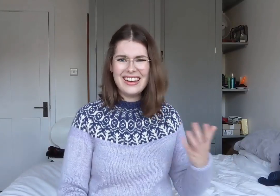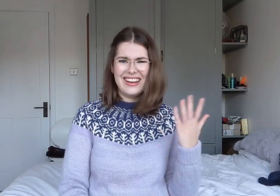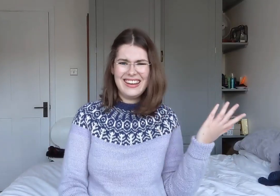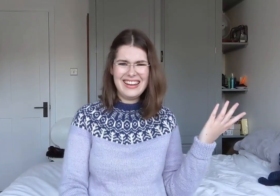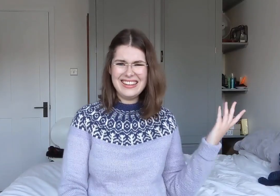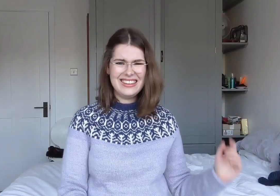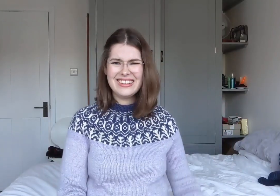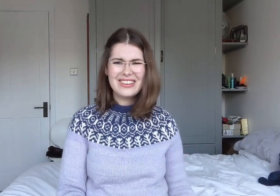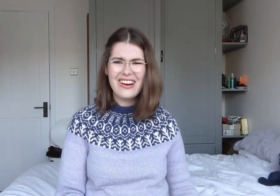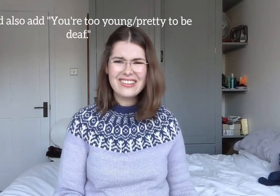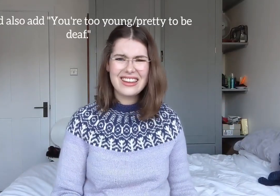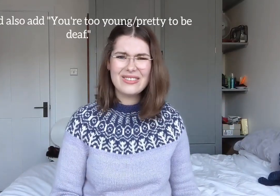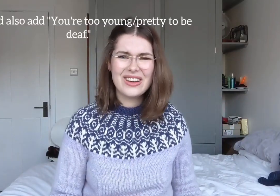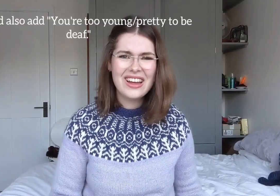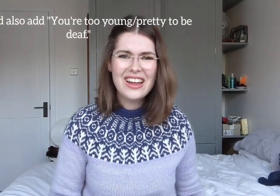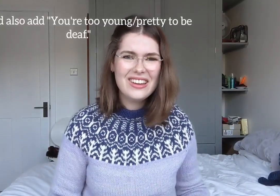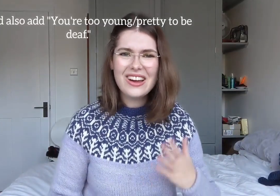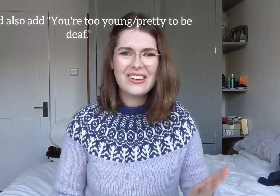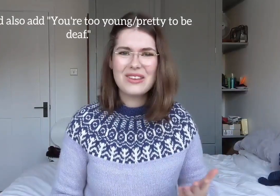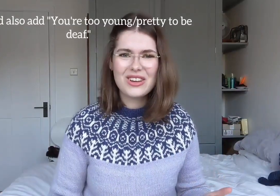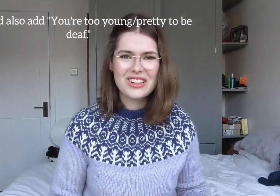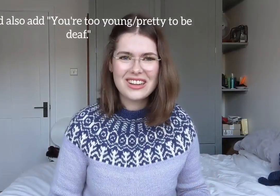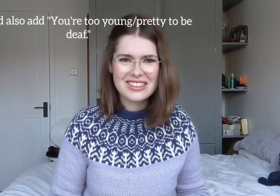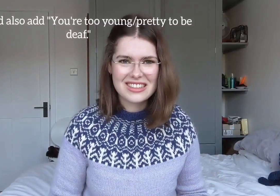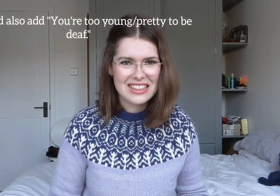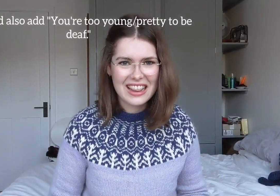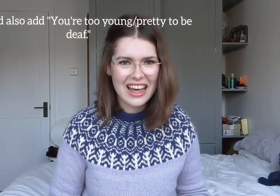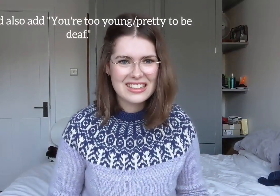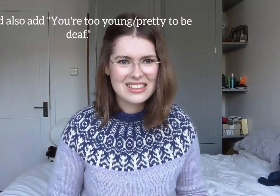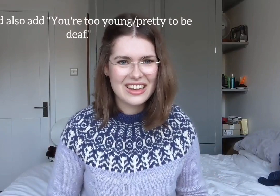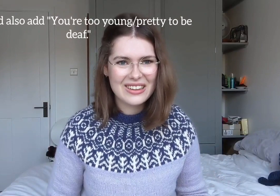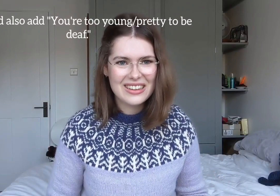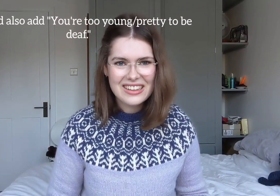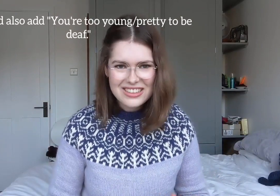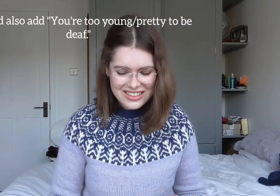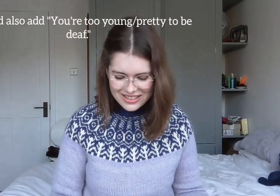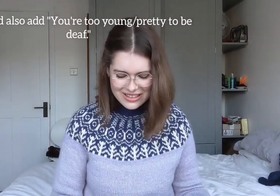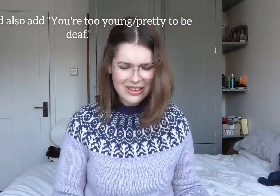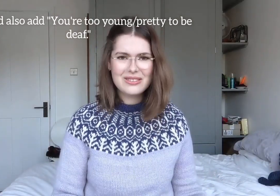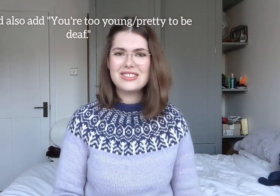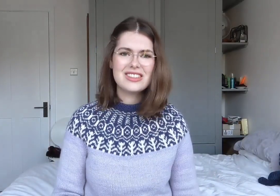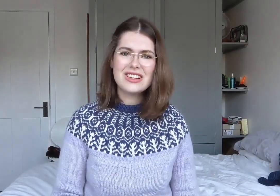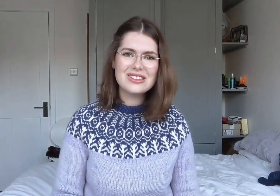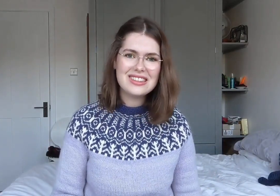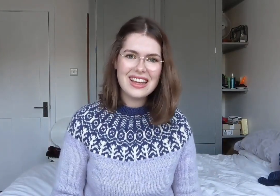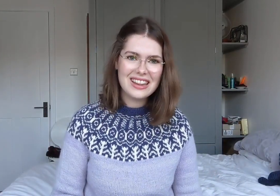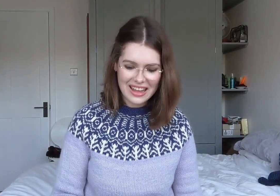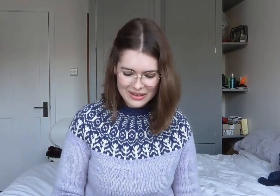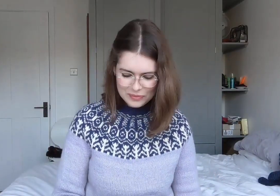You can't give a good answer to that. So just don't say that.